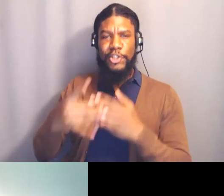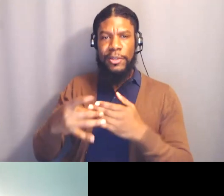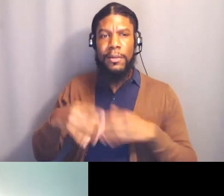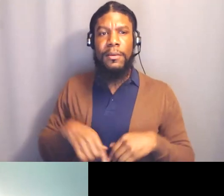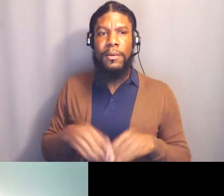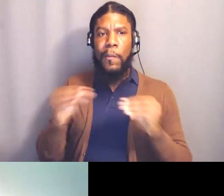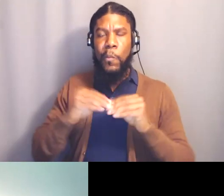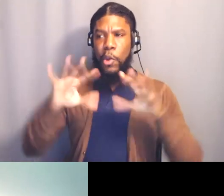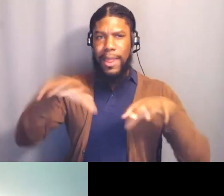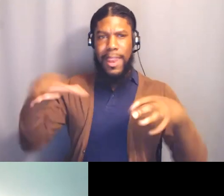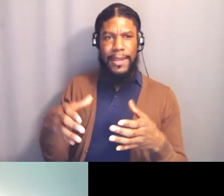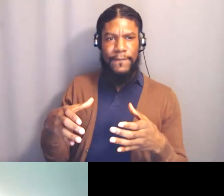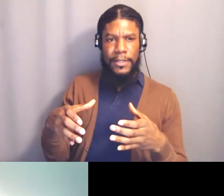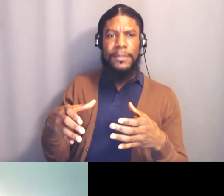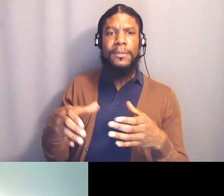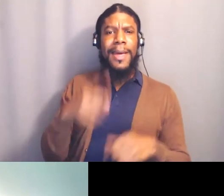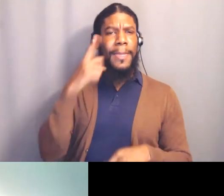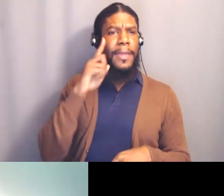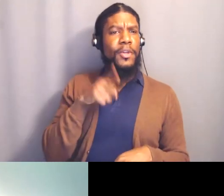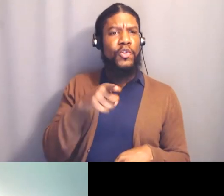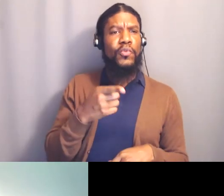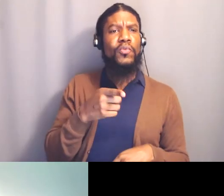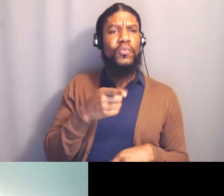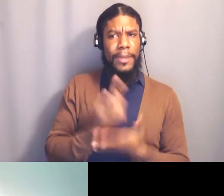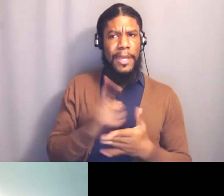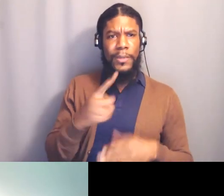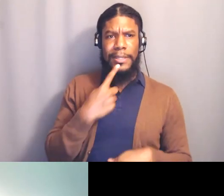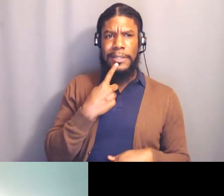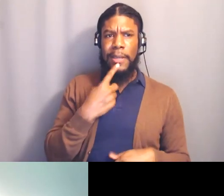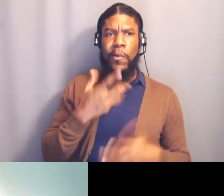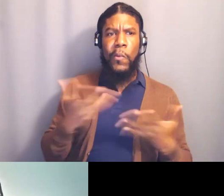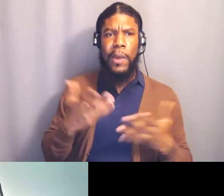Dr. Abdullah, a collectivist, leaderful approach,